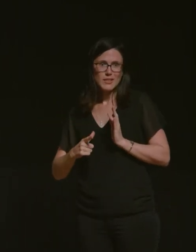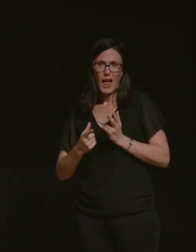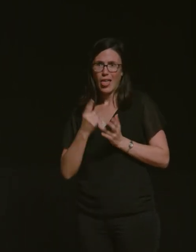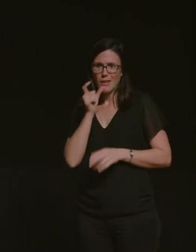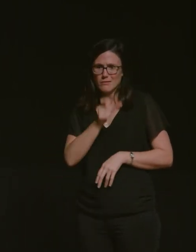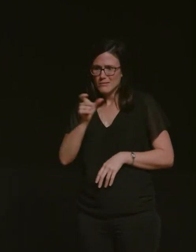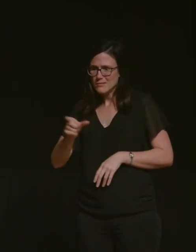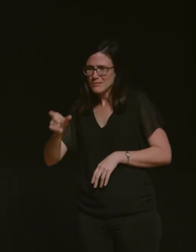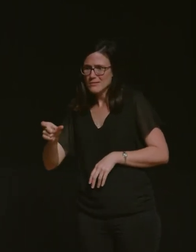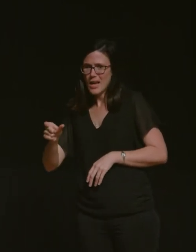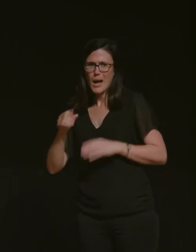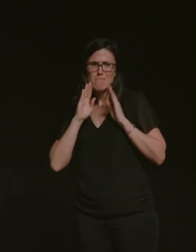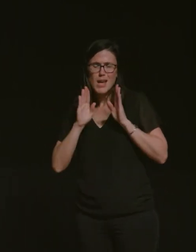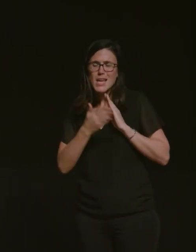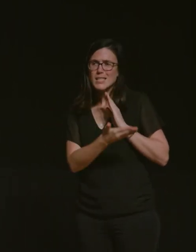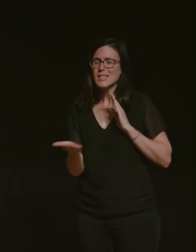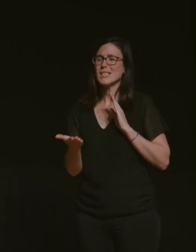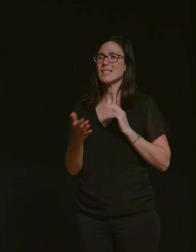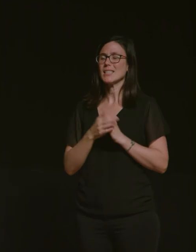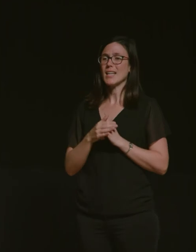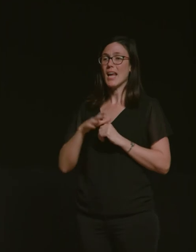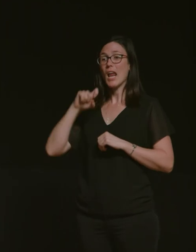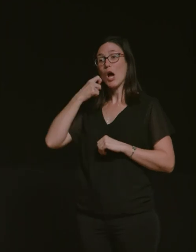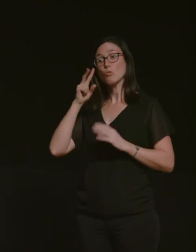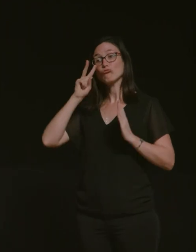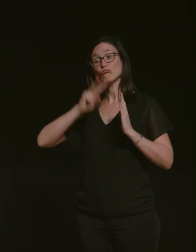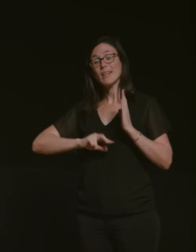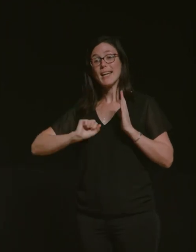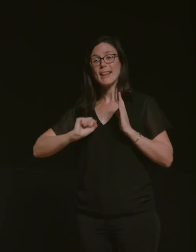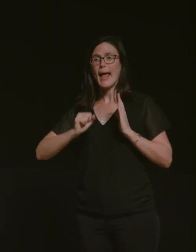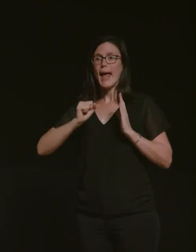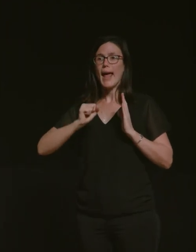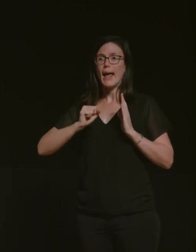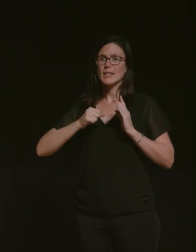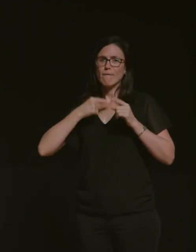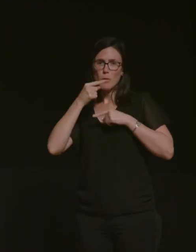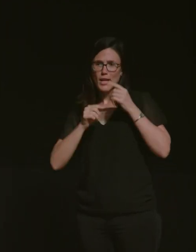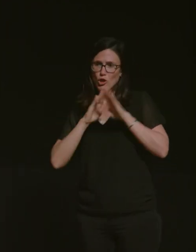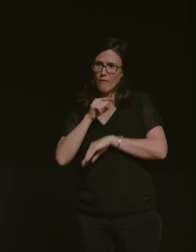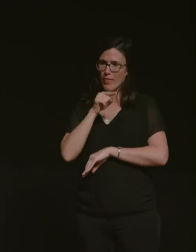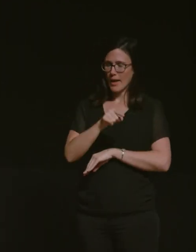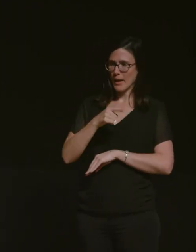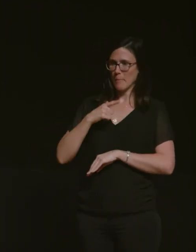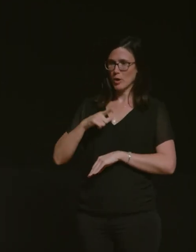just amazing and i'm going to read out their um profiles because i can't keep it all in my head